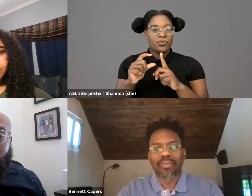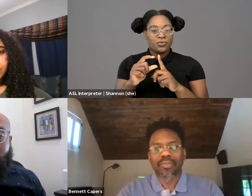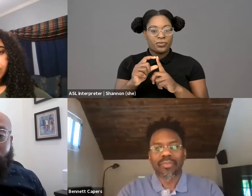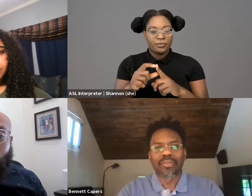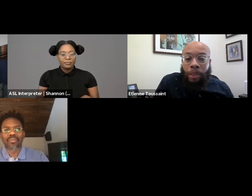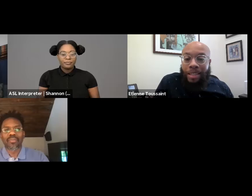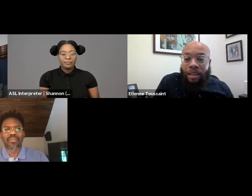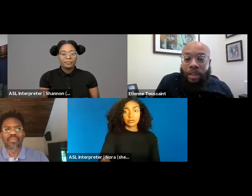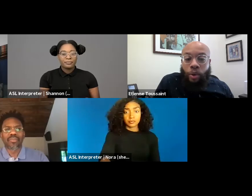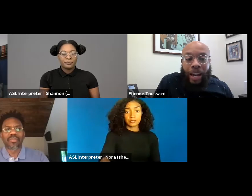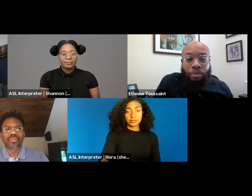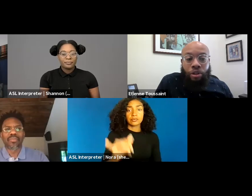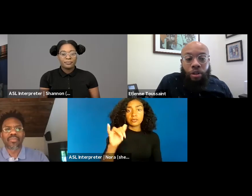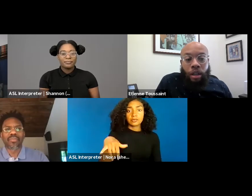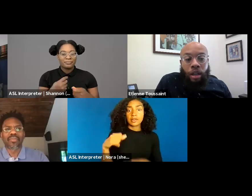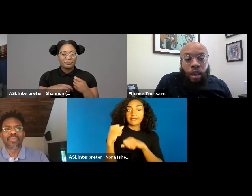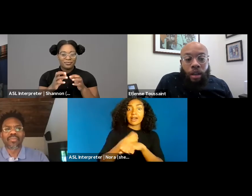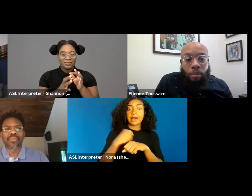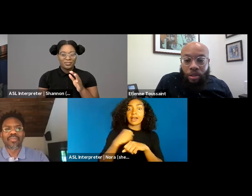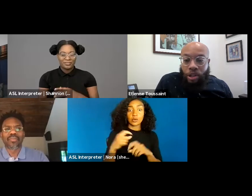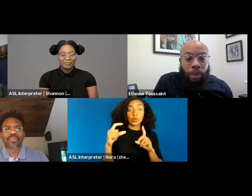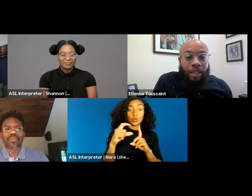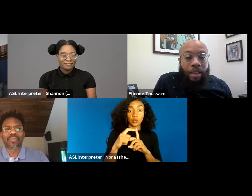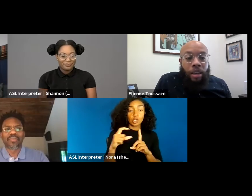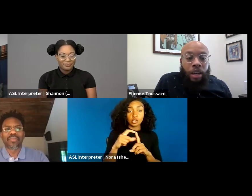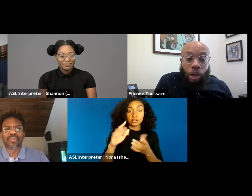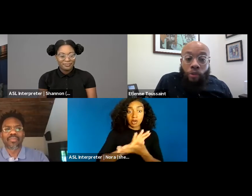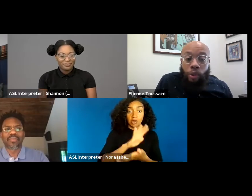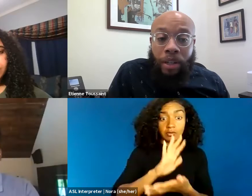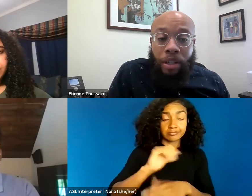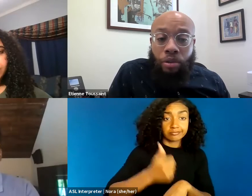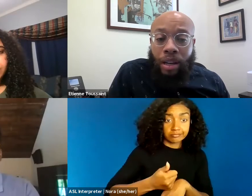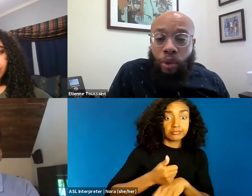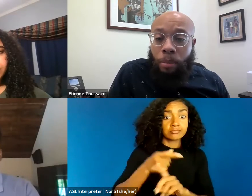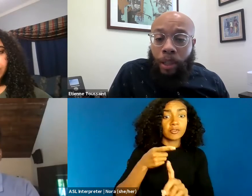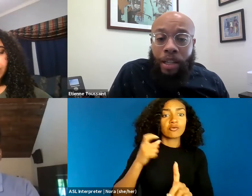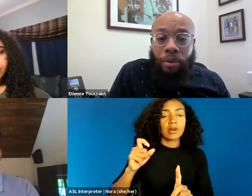in the case of Chaplinsky v. New Hampshire. Mr. Chaplinsky, a Jehovah's Witness drew several complaints